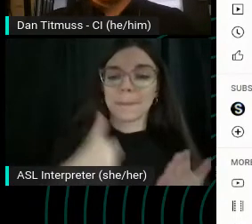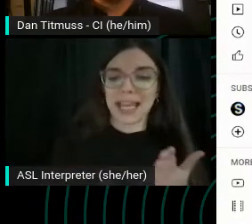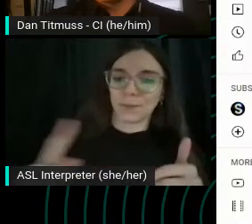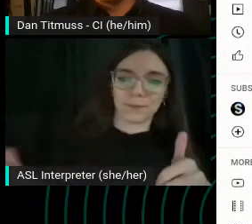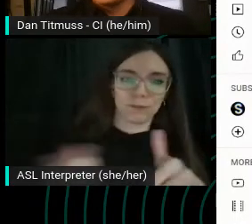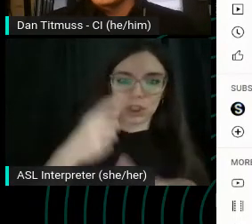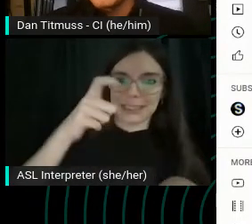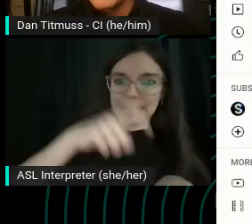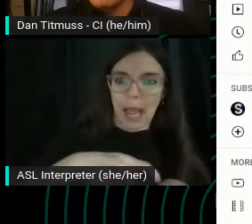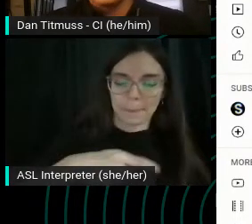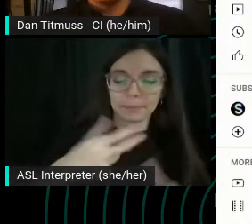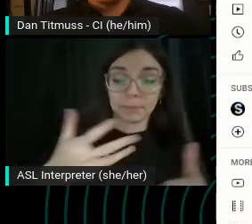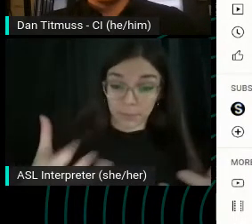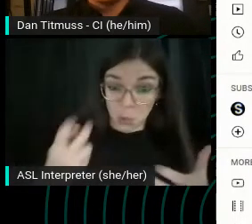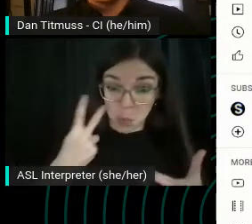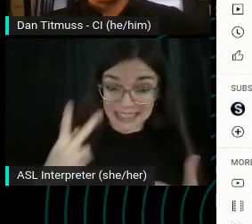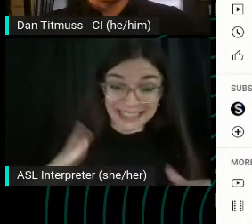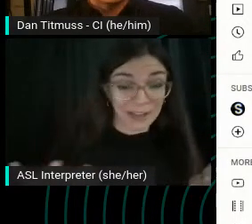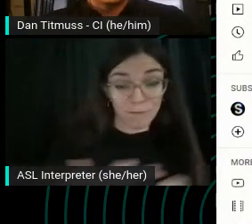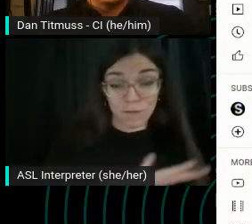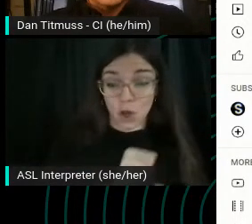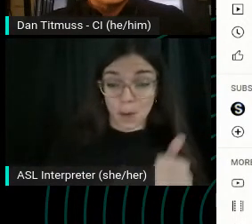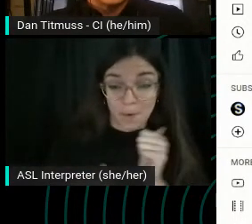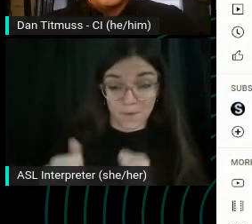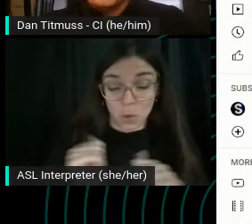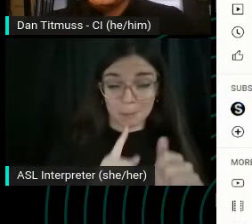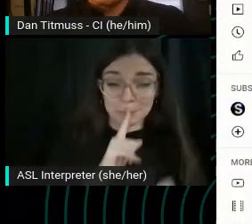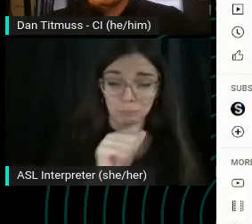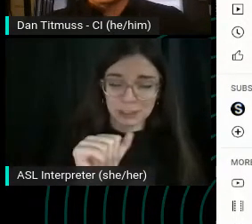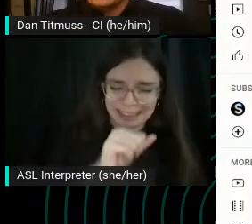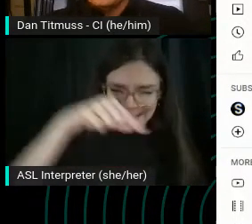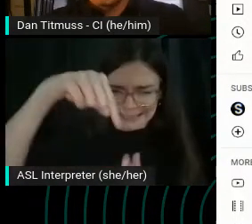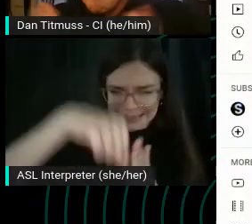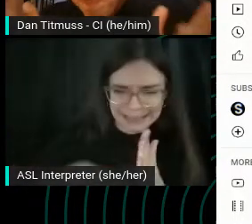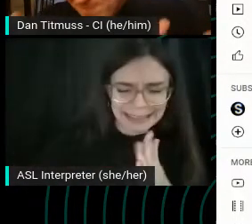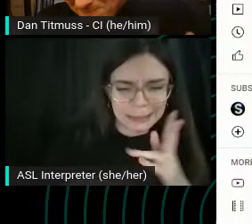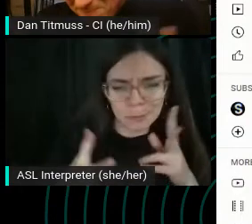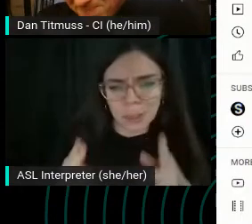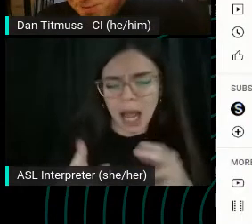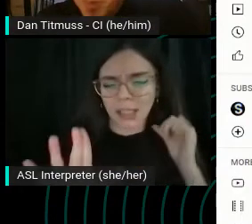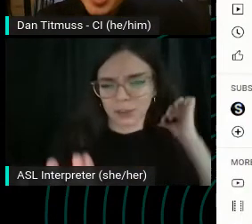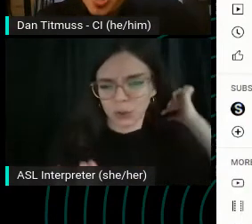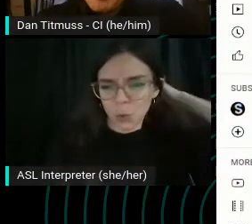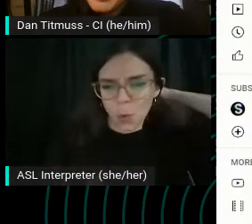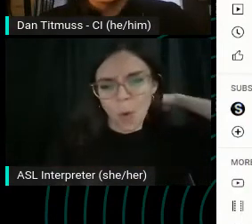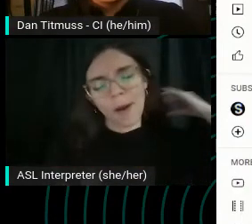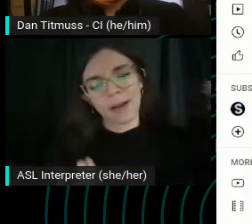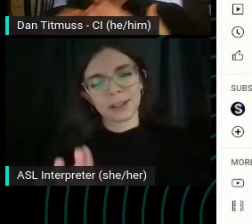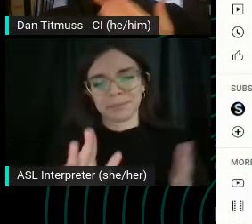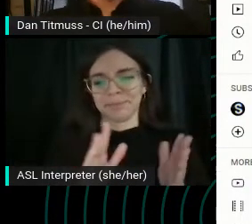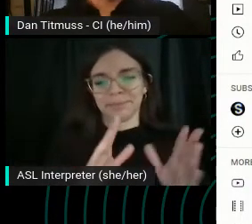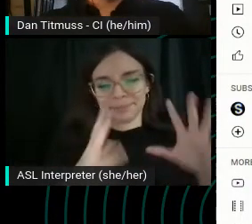Do they want to see a full performance of a real deep cut in your repertoire? Probably not right a trailer.